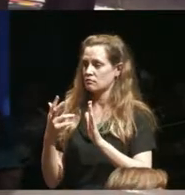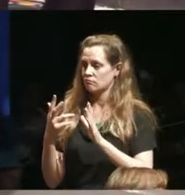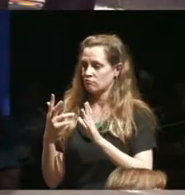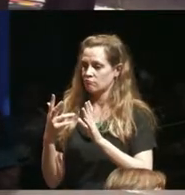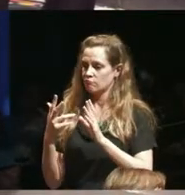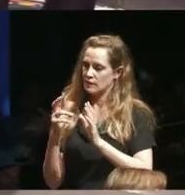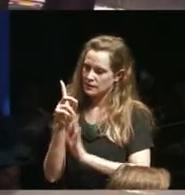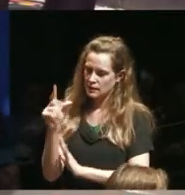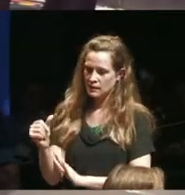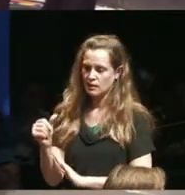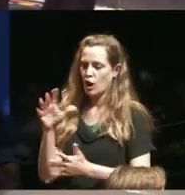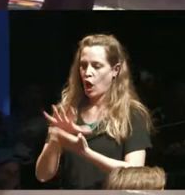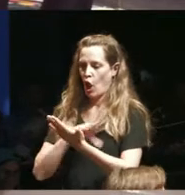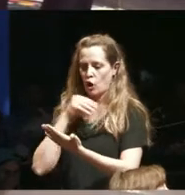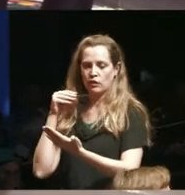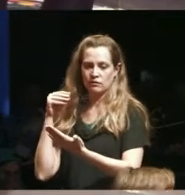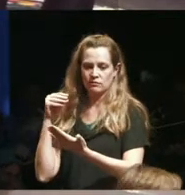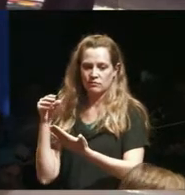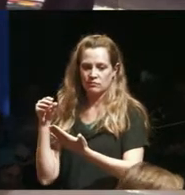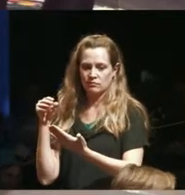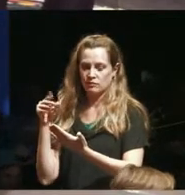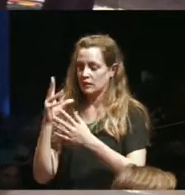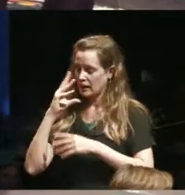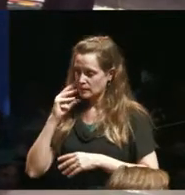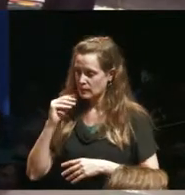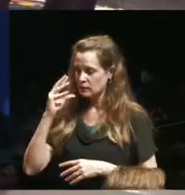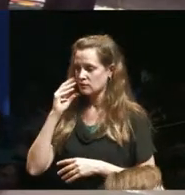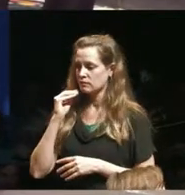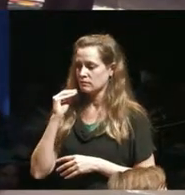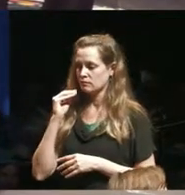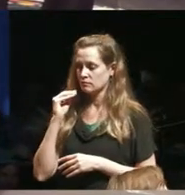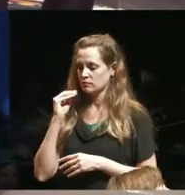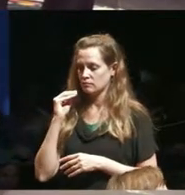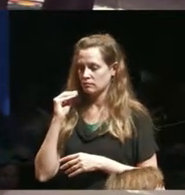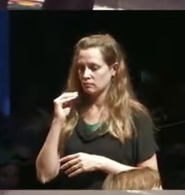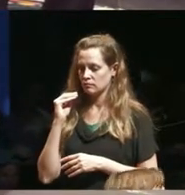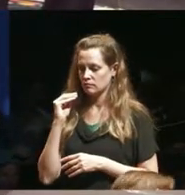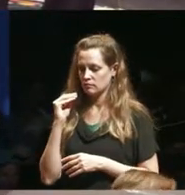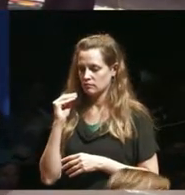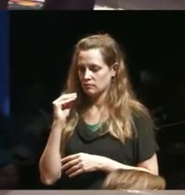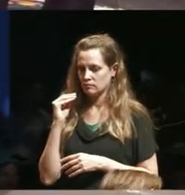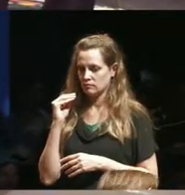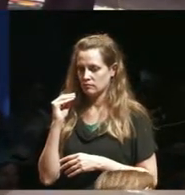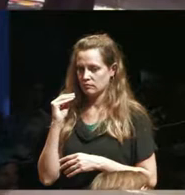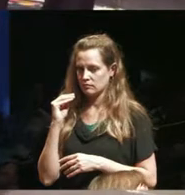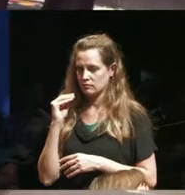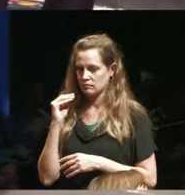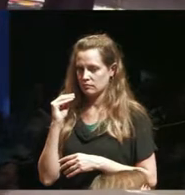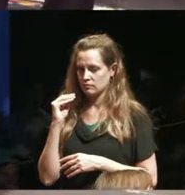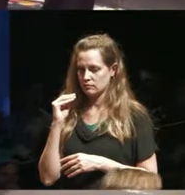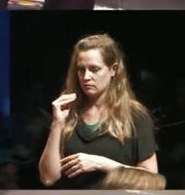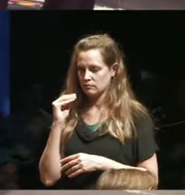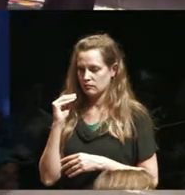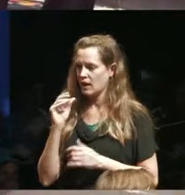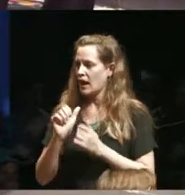running from a particular experience yeah and maybe how we take up space in